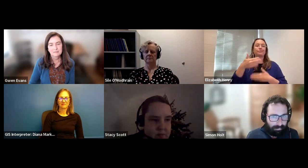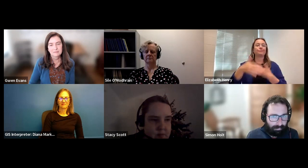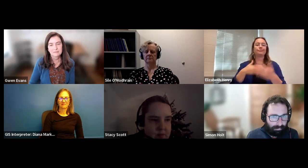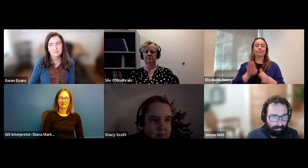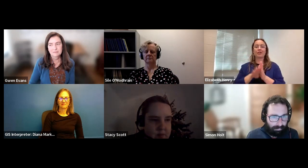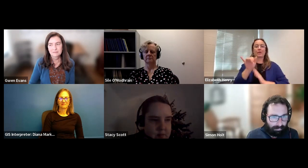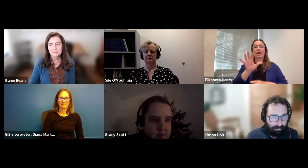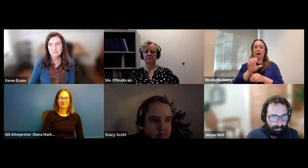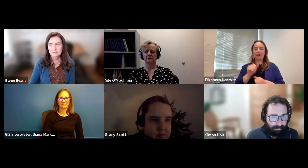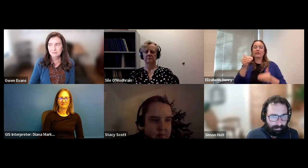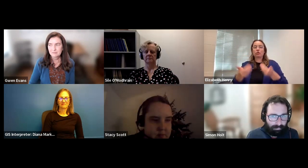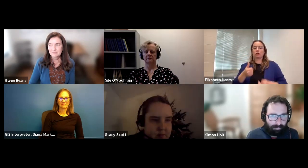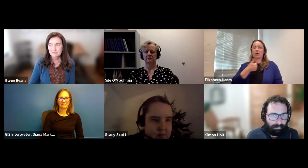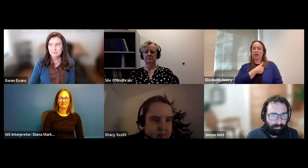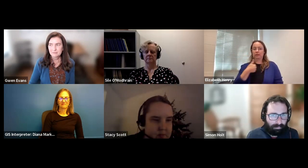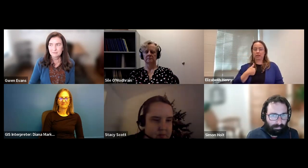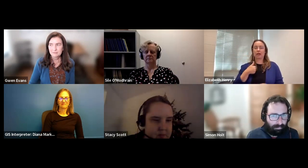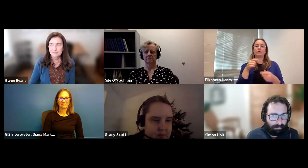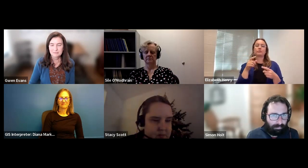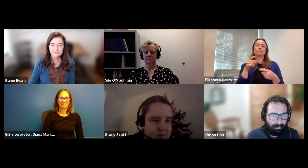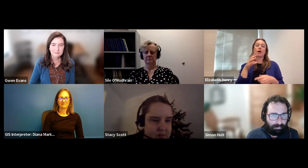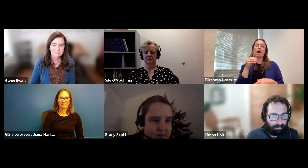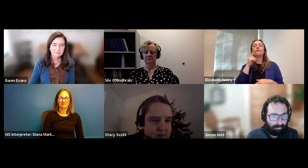Gustavo Navarrete (he/him/él): This is uh this started uh,